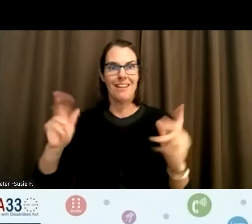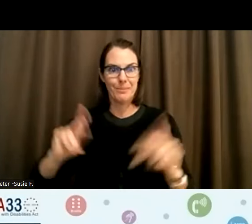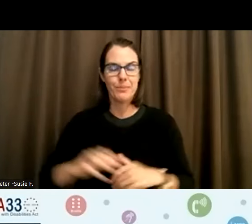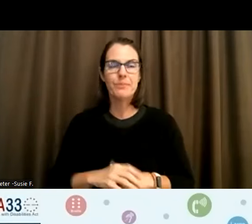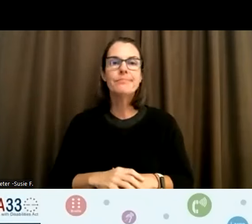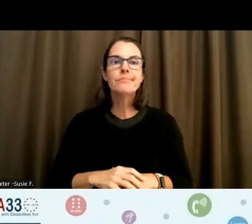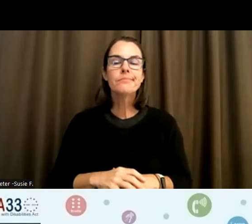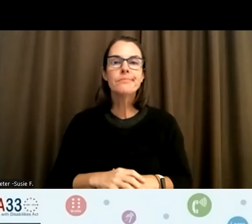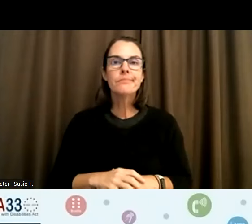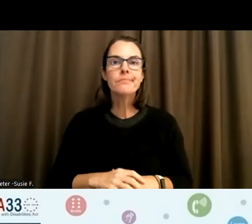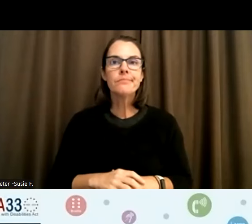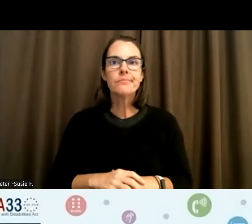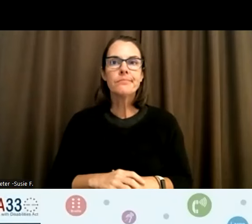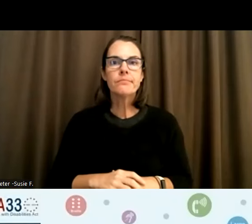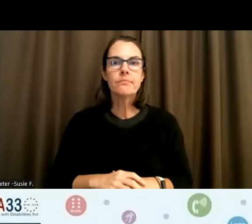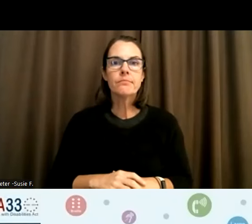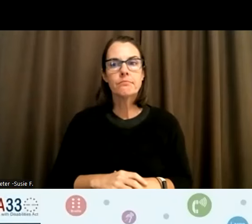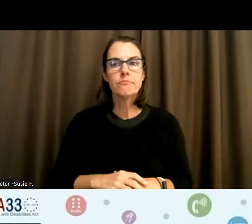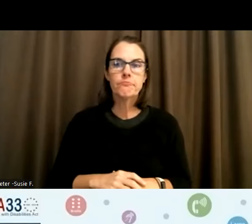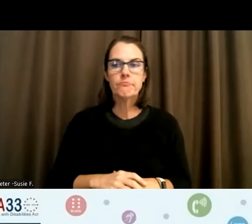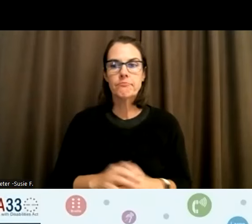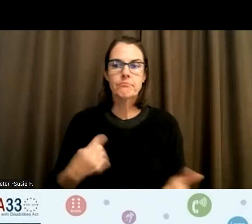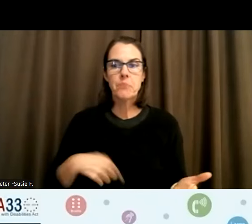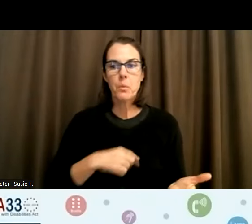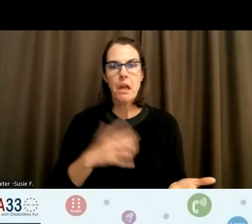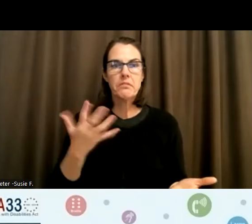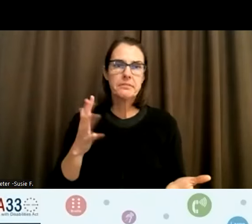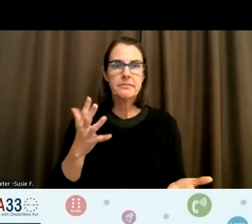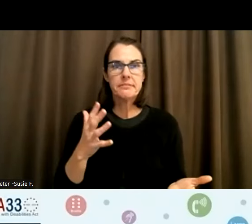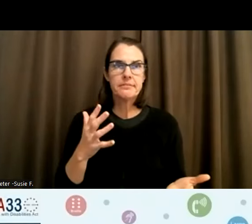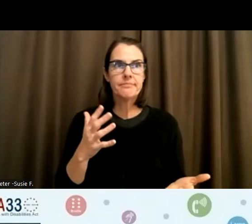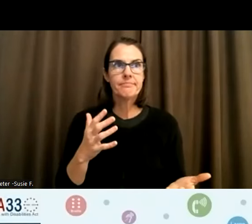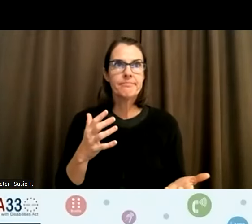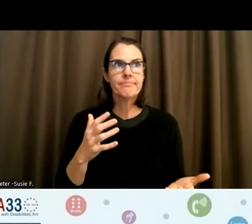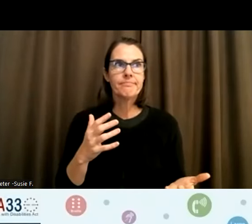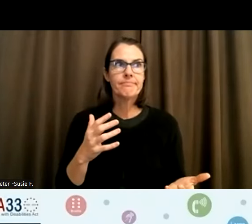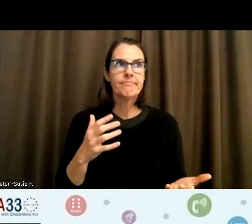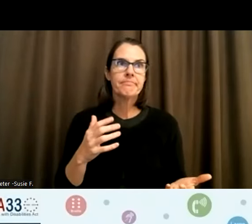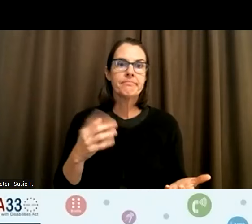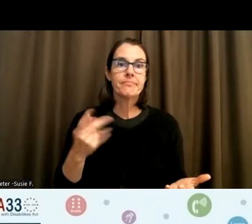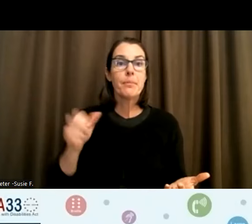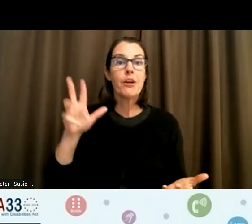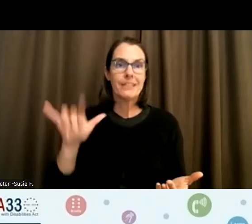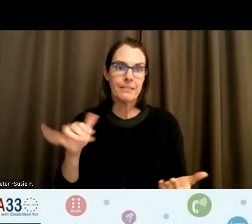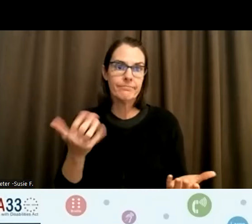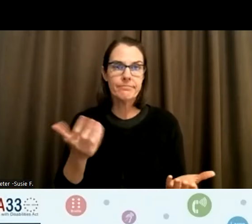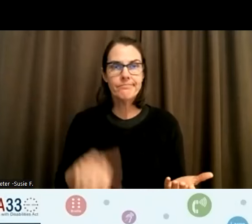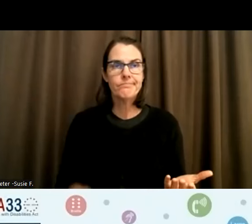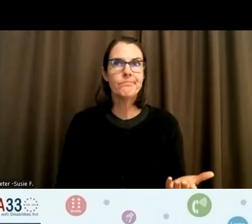Relatively decent parity to the populations of Oregon. So that we can have that collection and